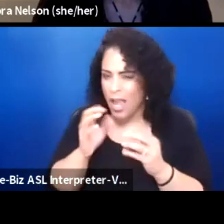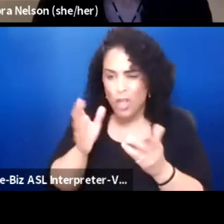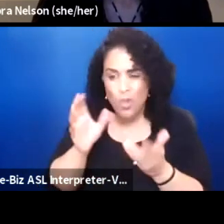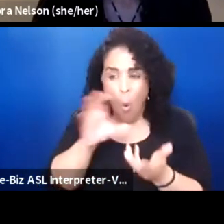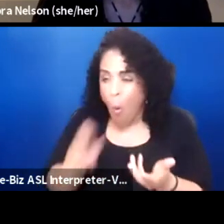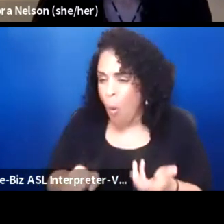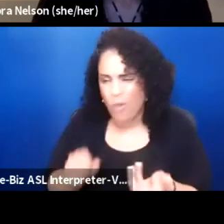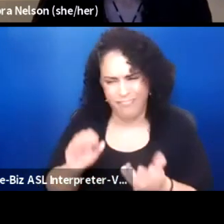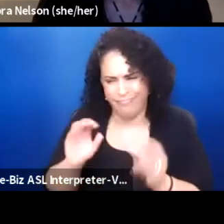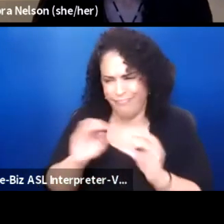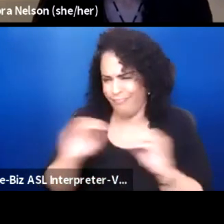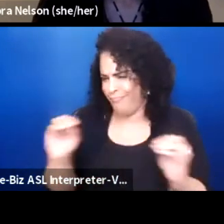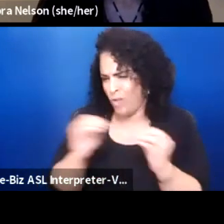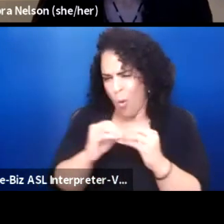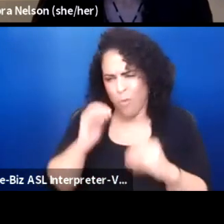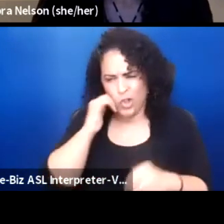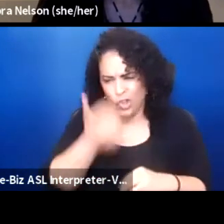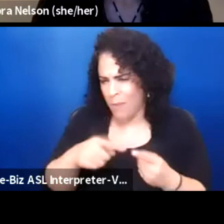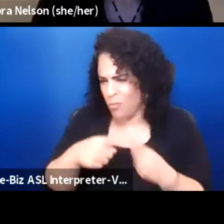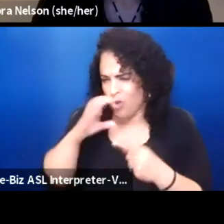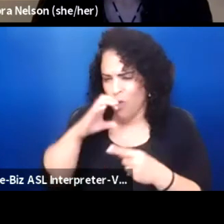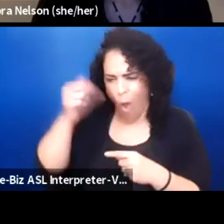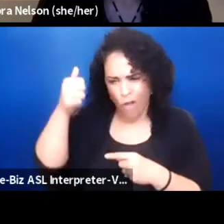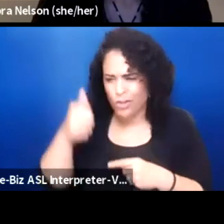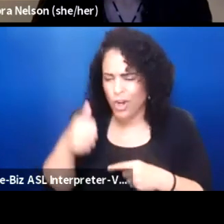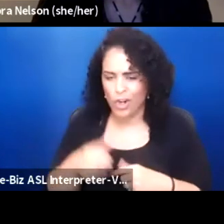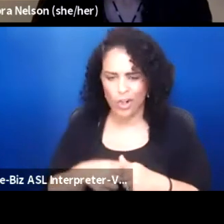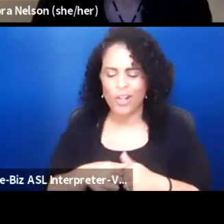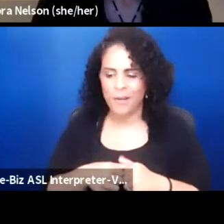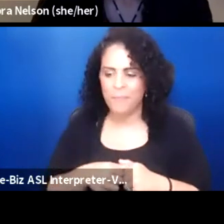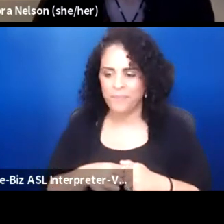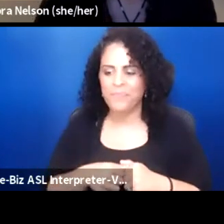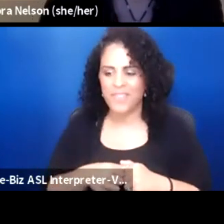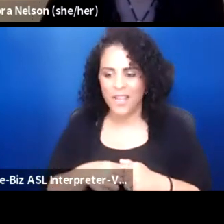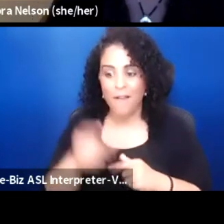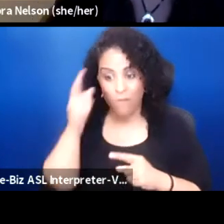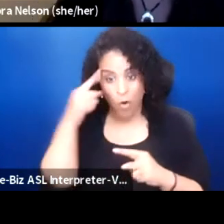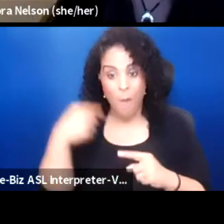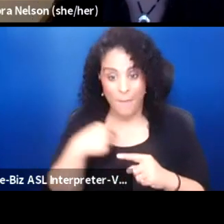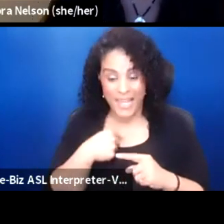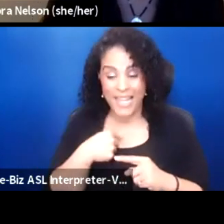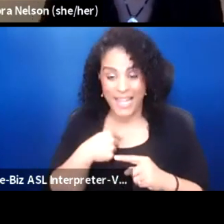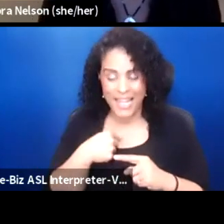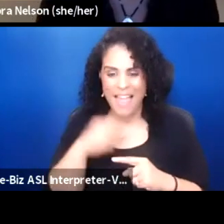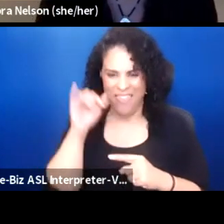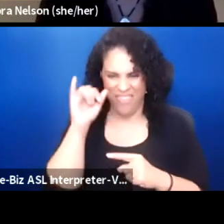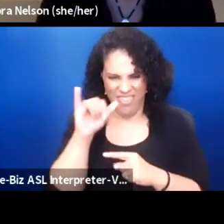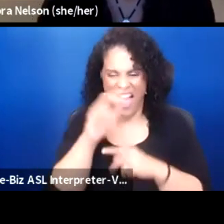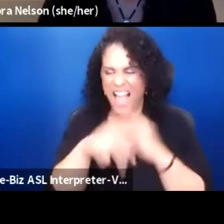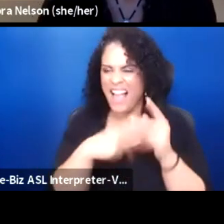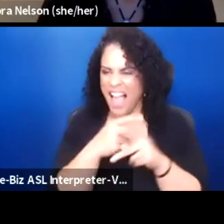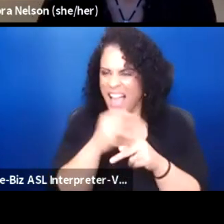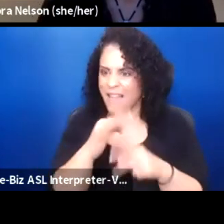It's just, I'll just do what I gotta do. Yeah. So for me then, that kind of self-censoring might do